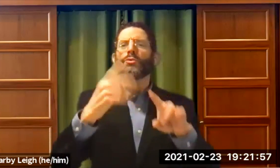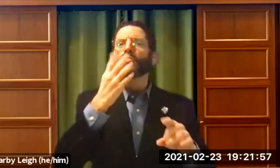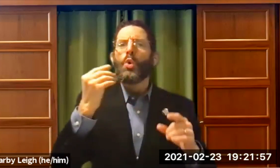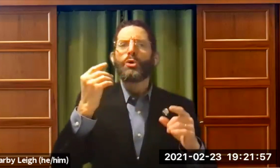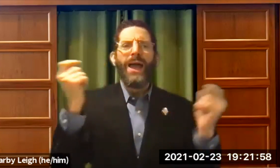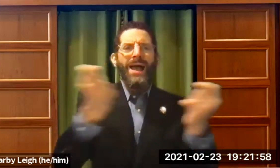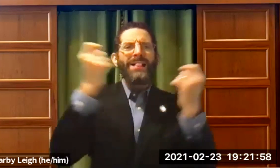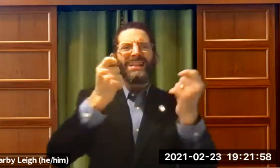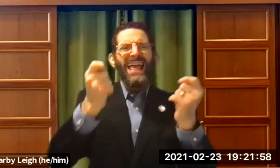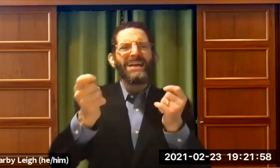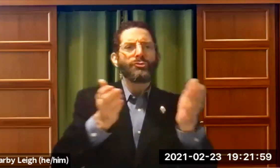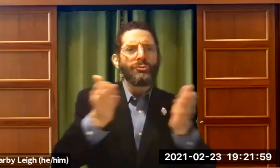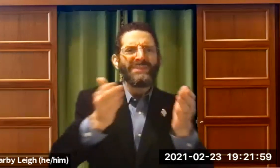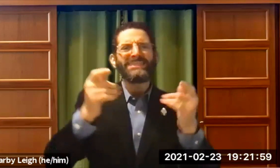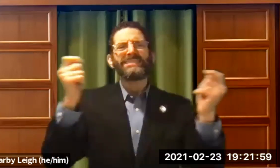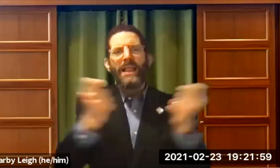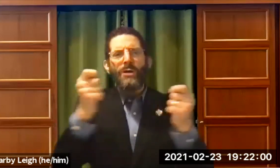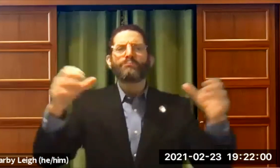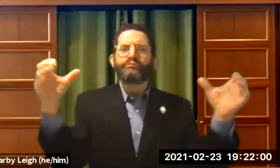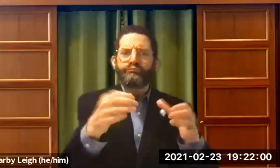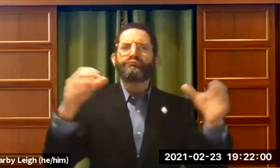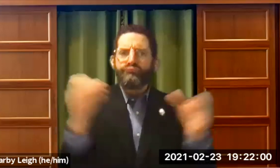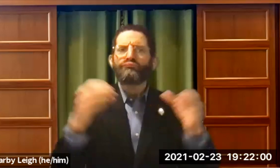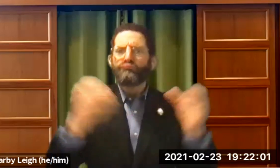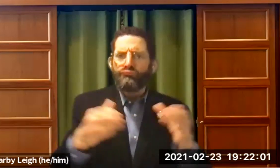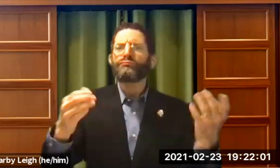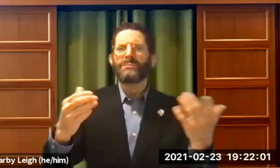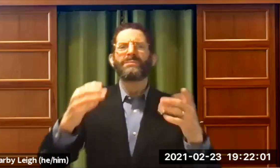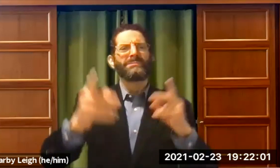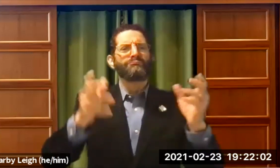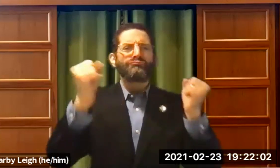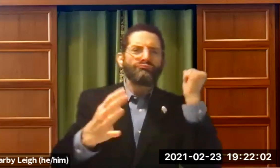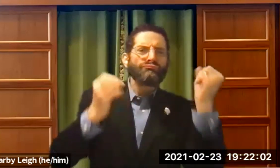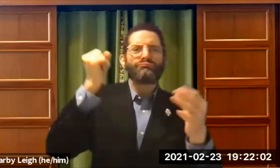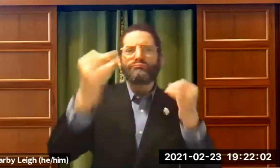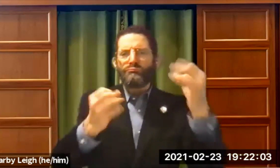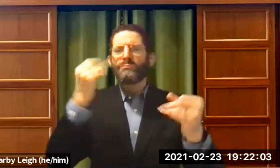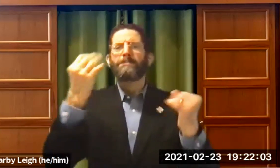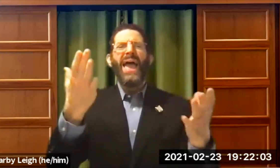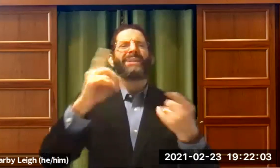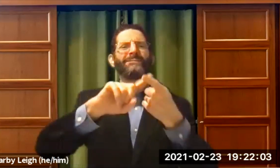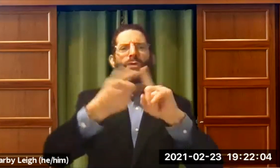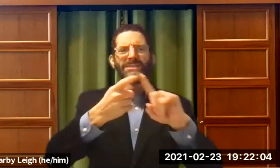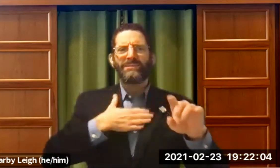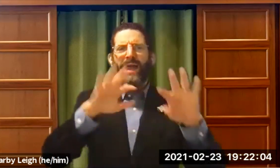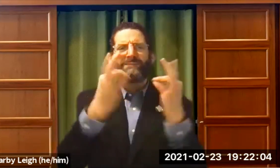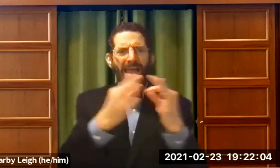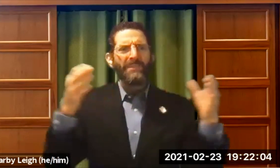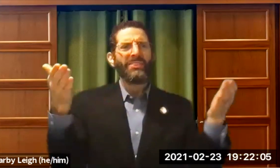We went there for the high holidays, different Jew wish celebrations , services, all kinds of get togethers. Deaf people would come